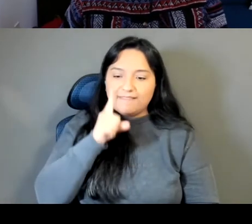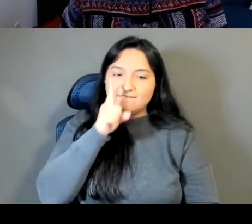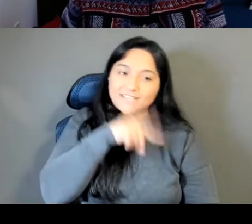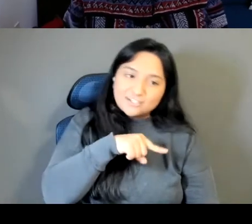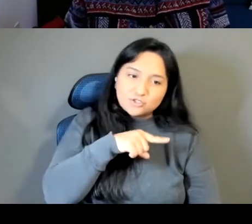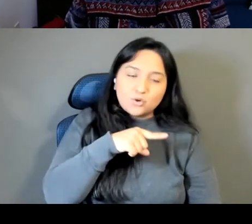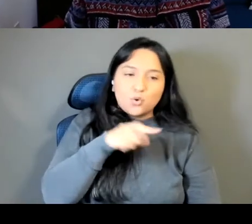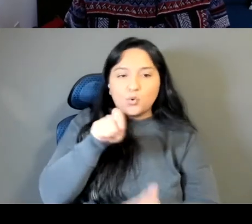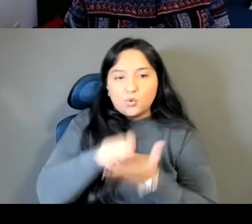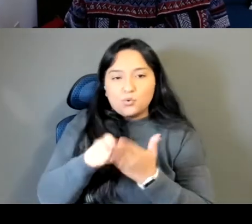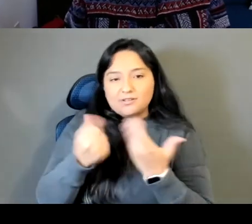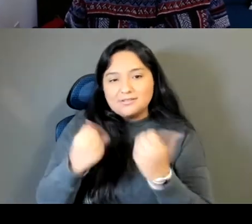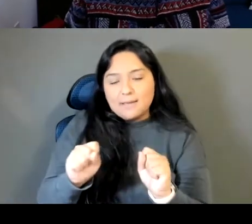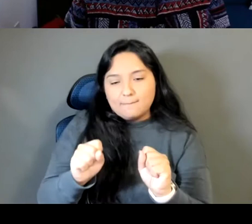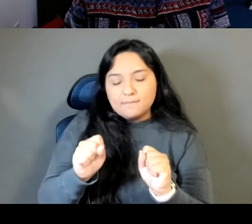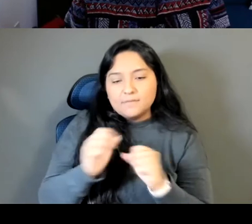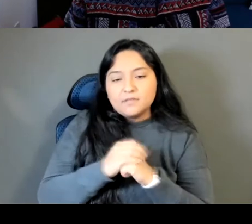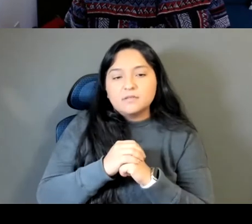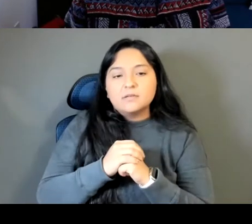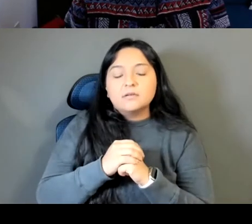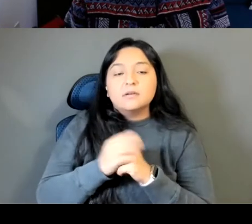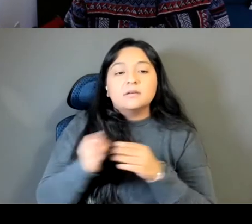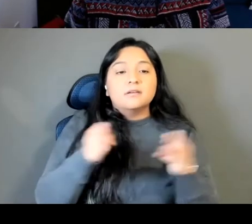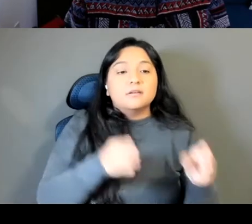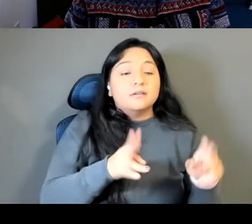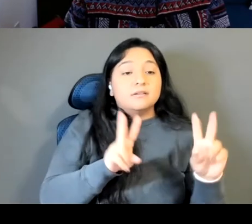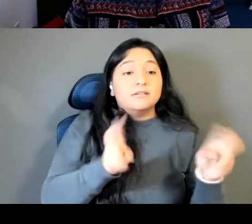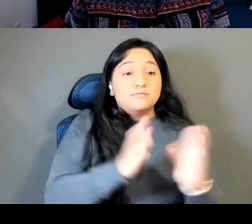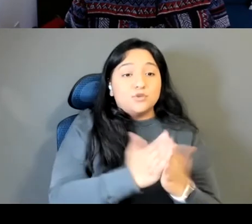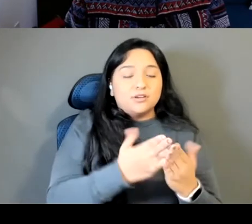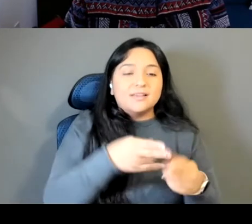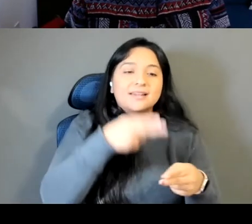that are enhanced for light, and the names for light was my like okay I give up, I'll